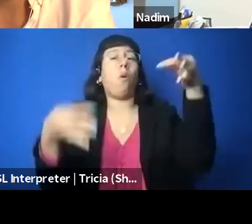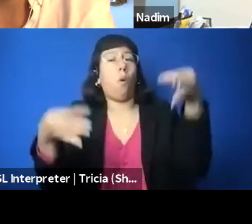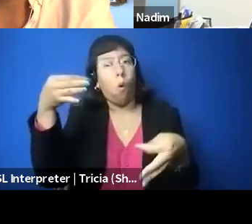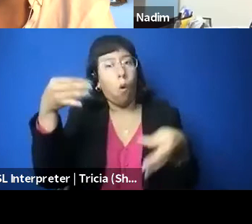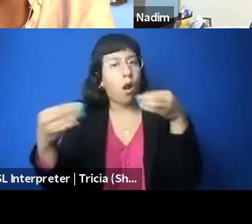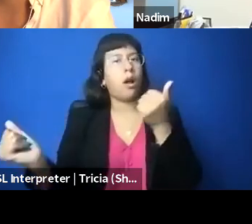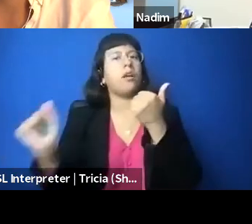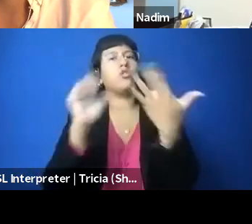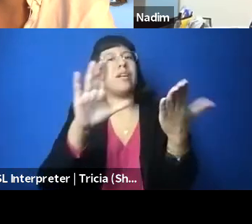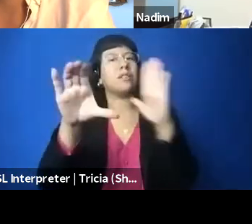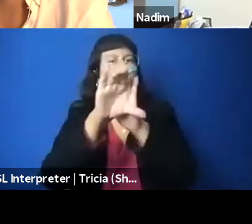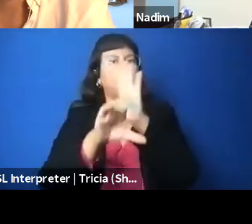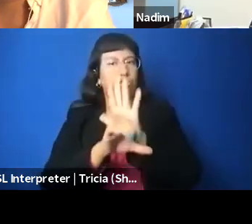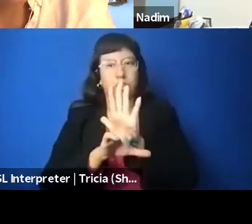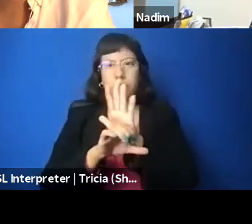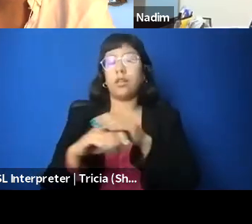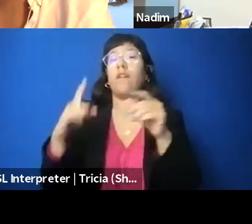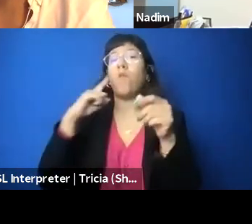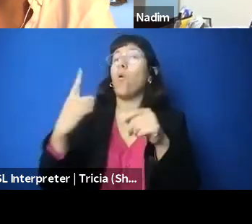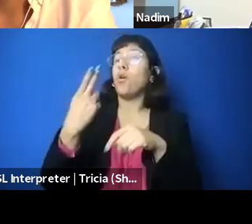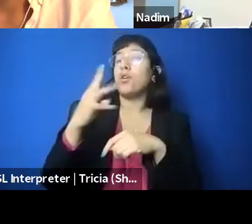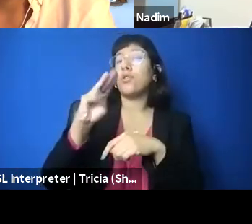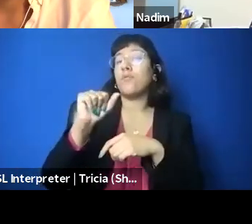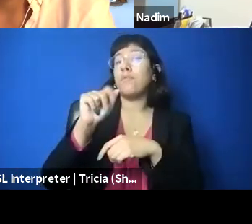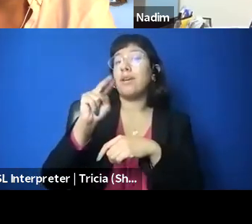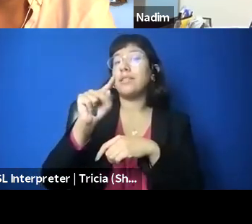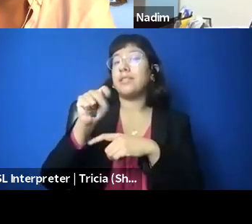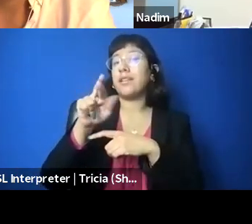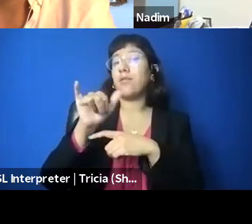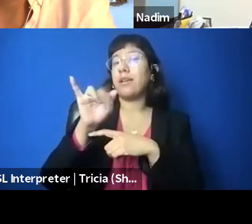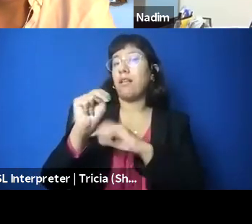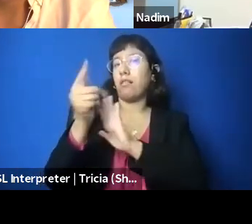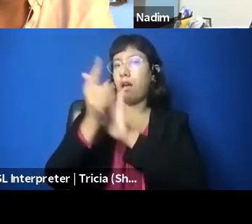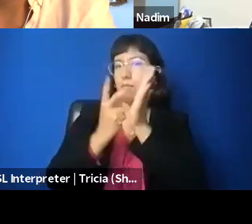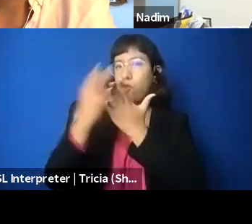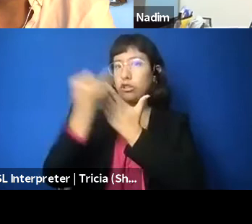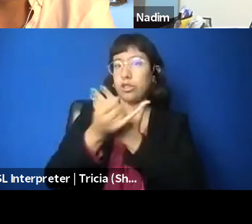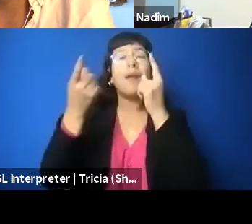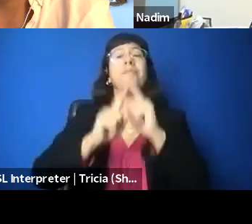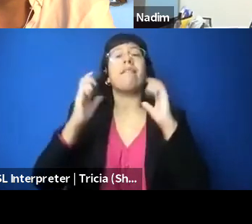in Holder v. Humanitarian Law Project. Essentially, plaintiffs in that case were a number of